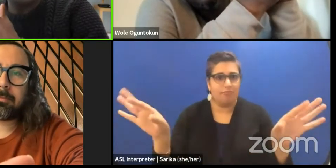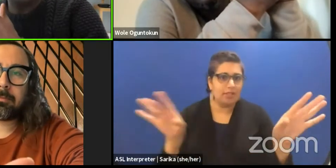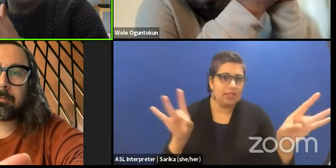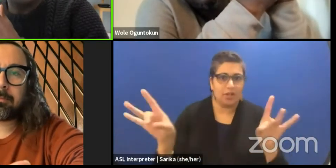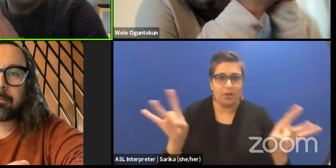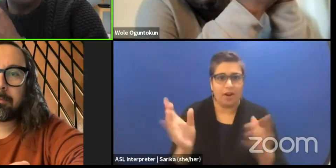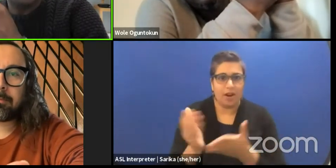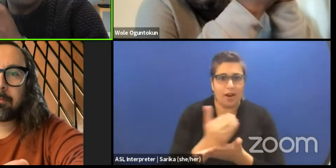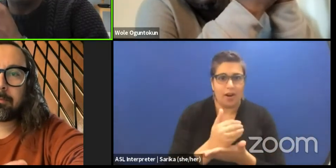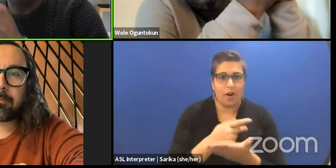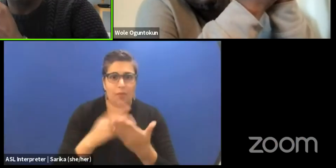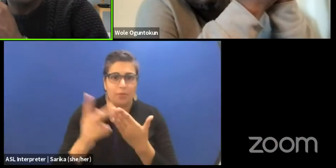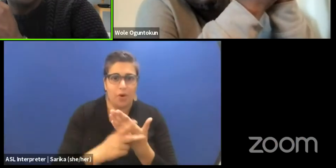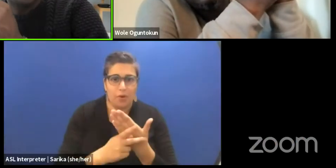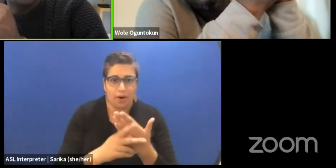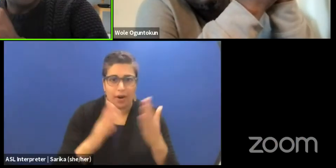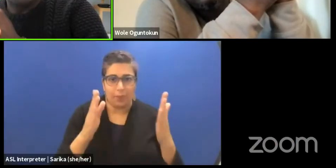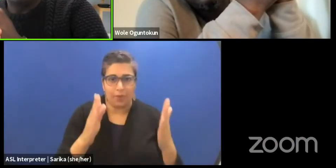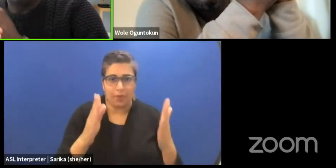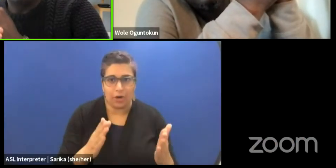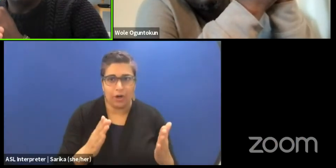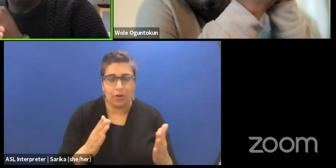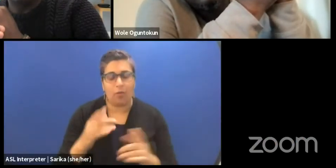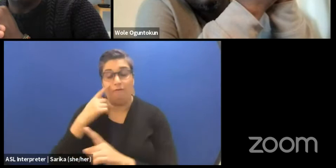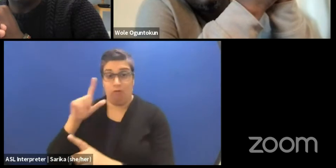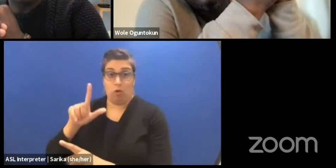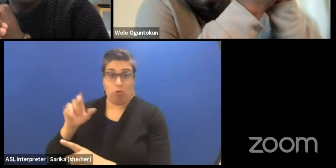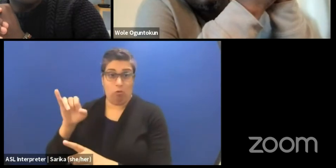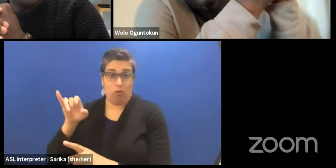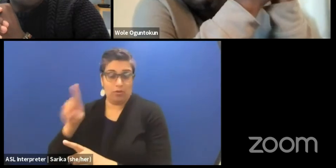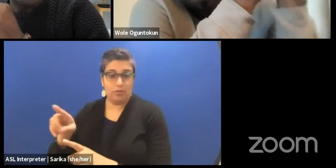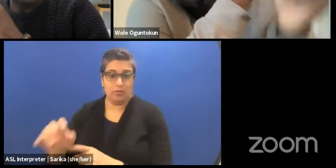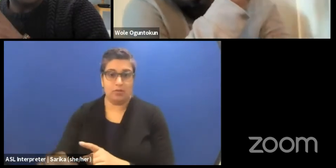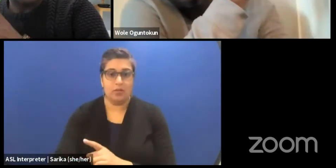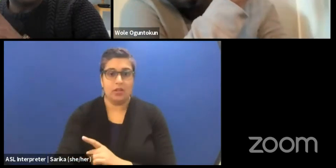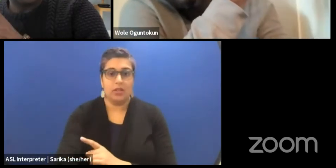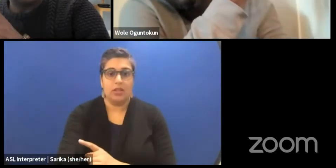this is for Lloyd, I wanted to ask you Lloyd,